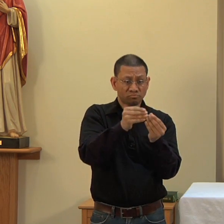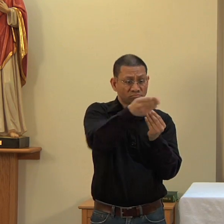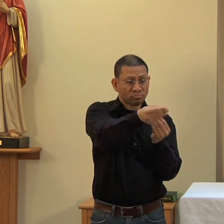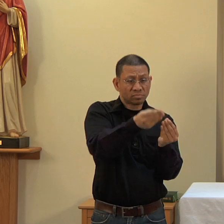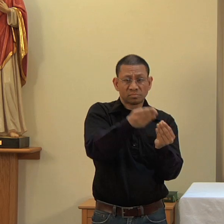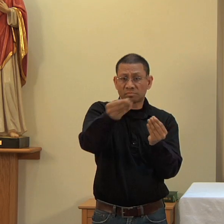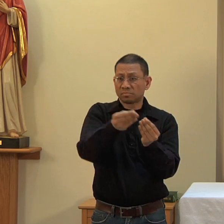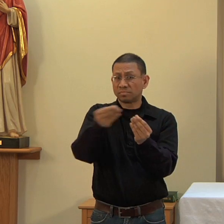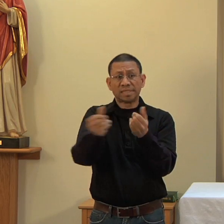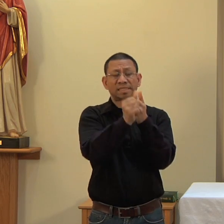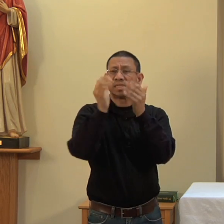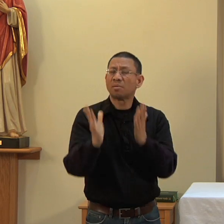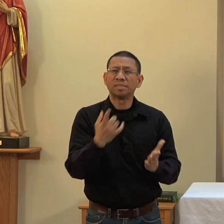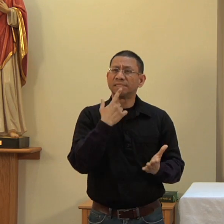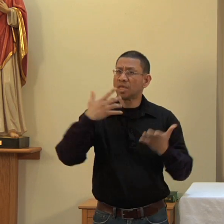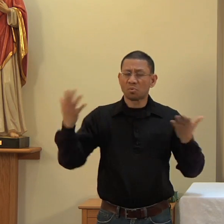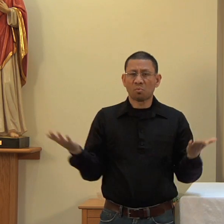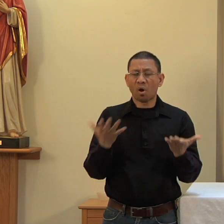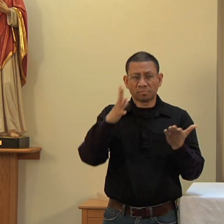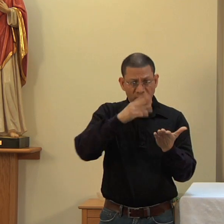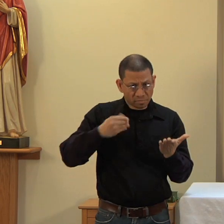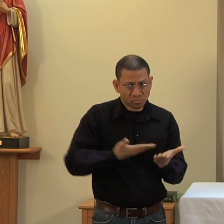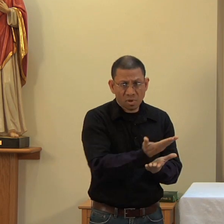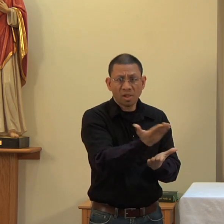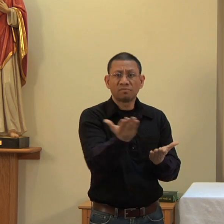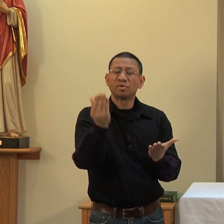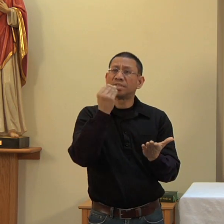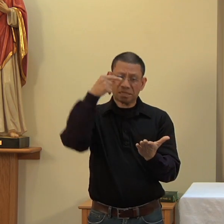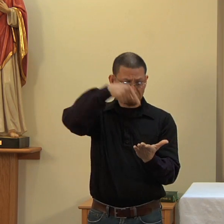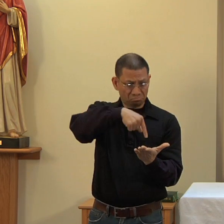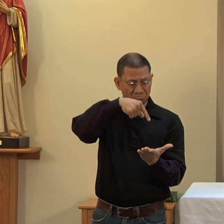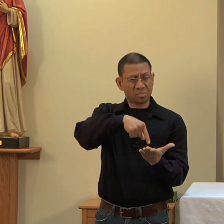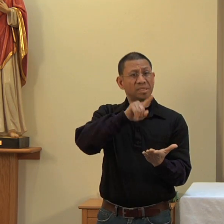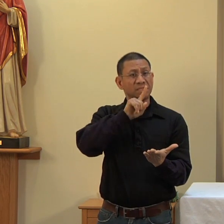and gave it to his disciples, saying: TAKE THIS, ALL OF YOU, AND EAT OF IT, FOR THIS